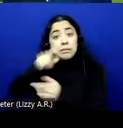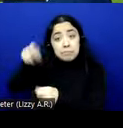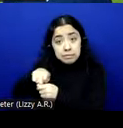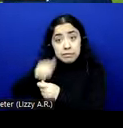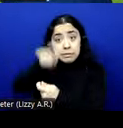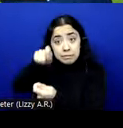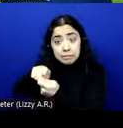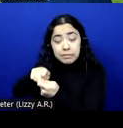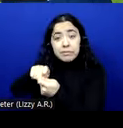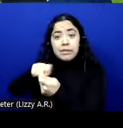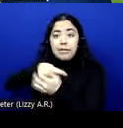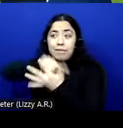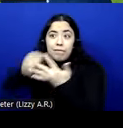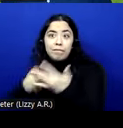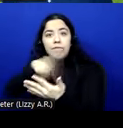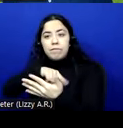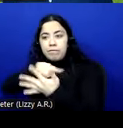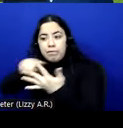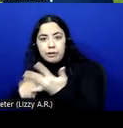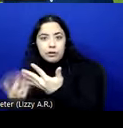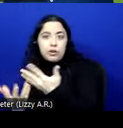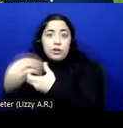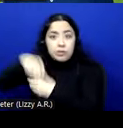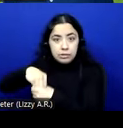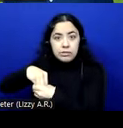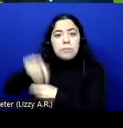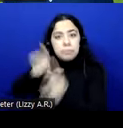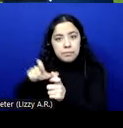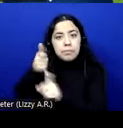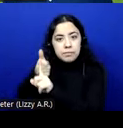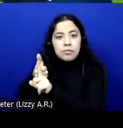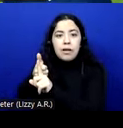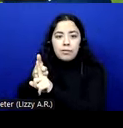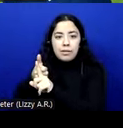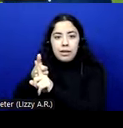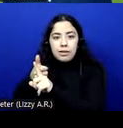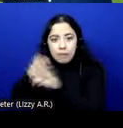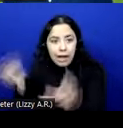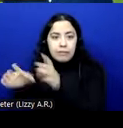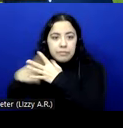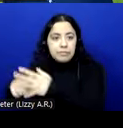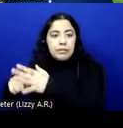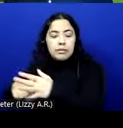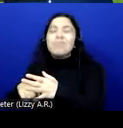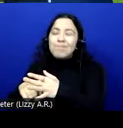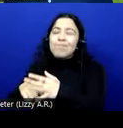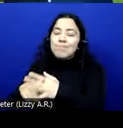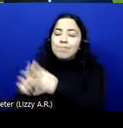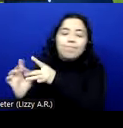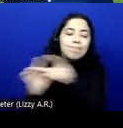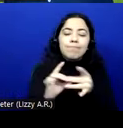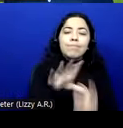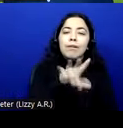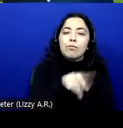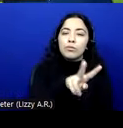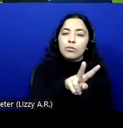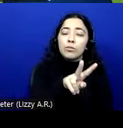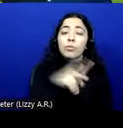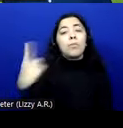then we have to look at 5.2. One example that I have found is Google docs as web applications